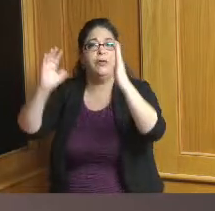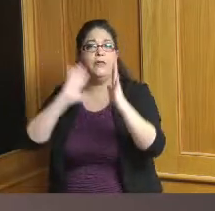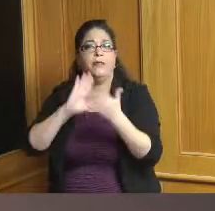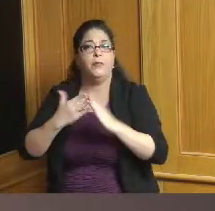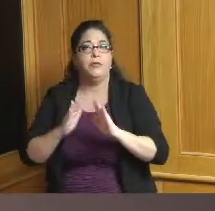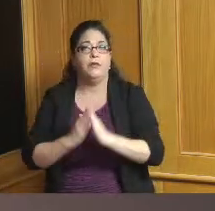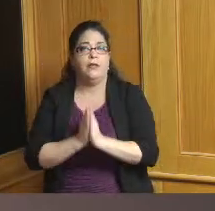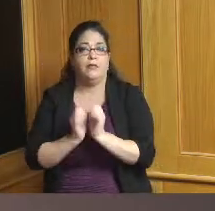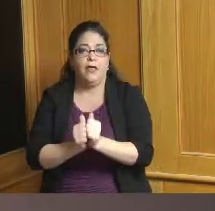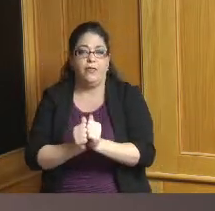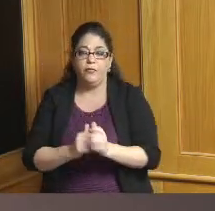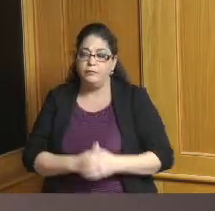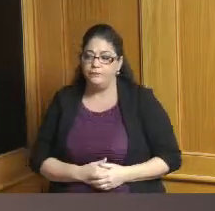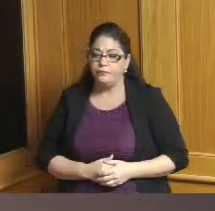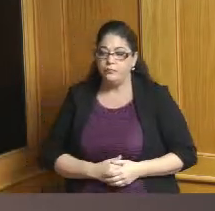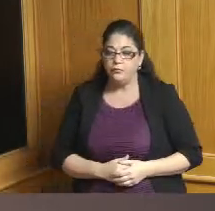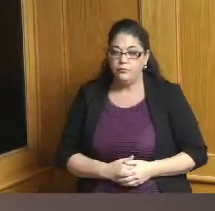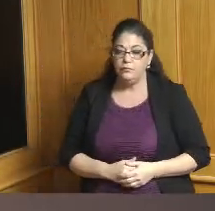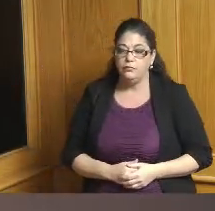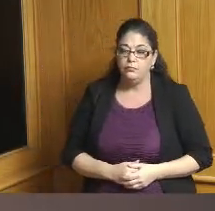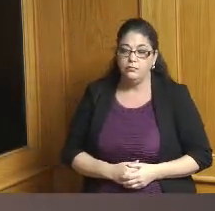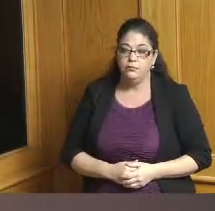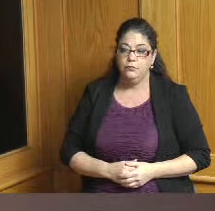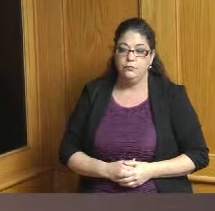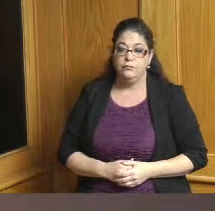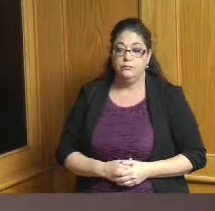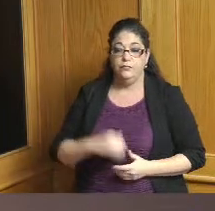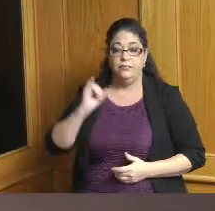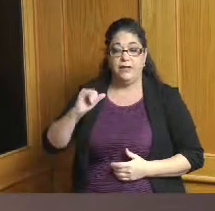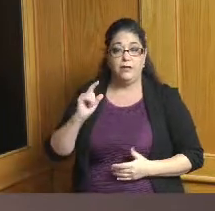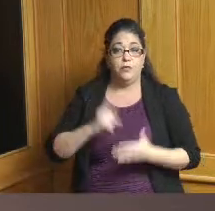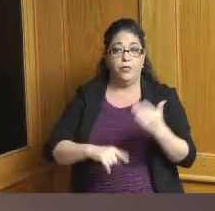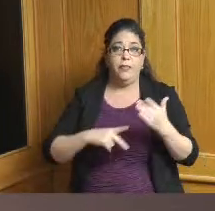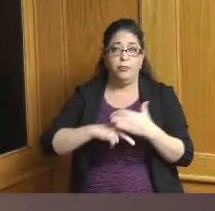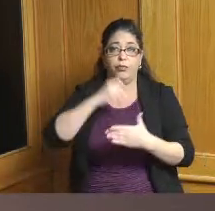so that gives you a good idea of what the project is I am fortunate to be joined here